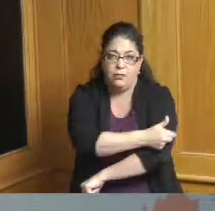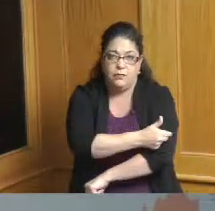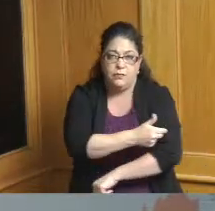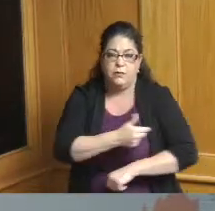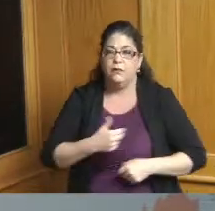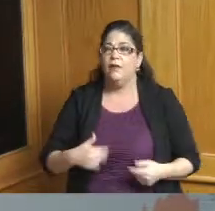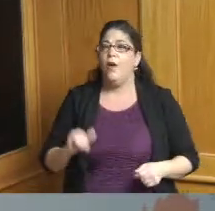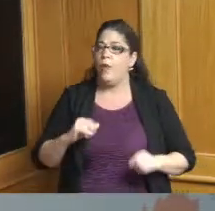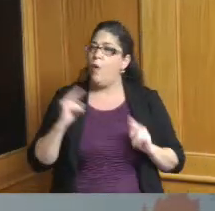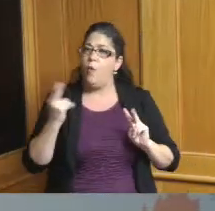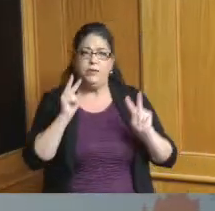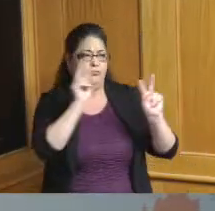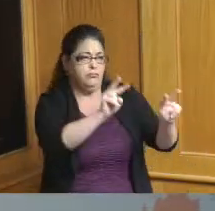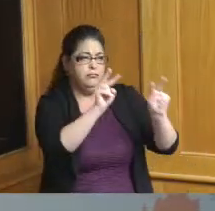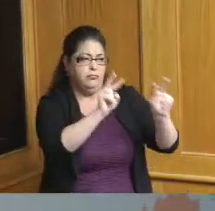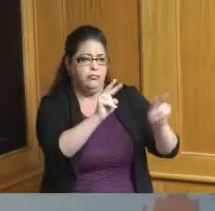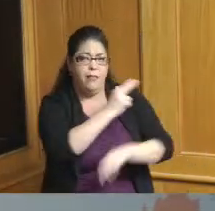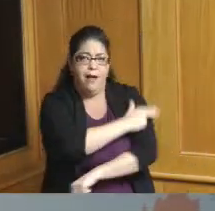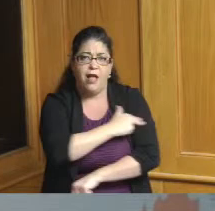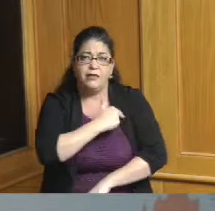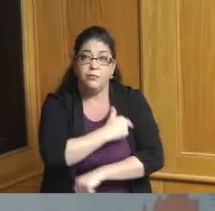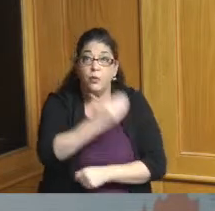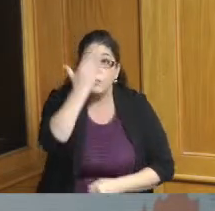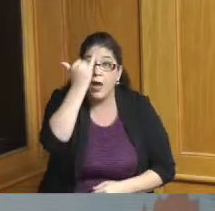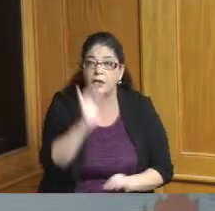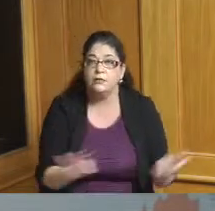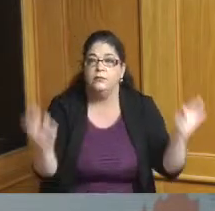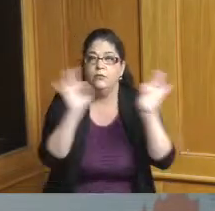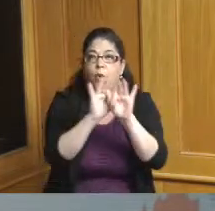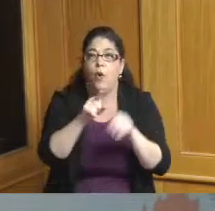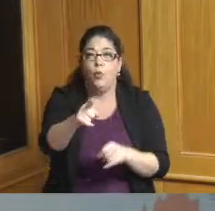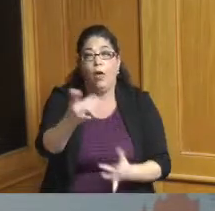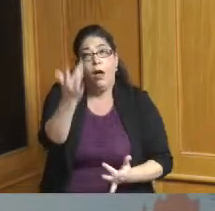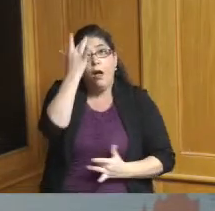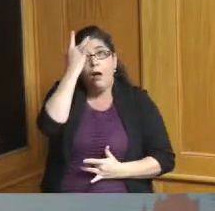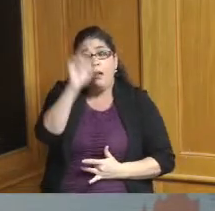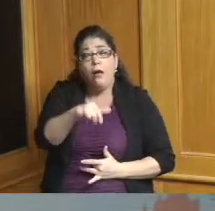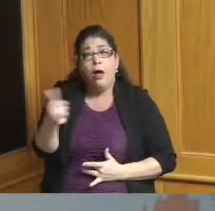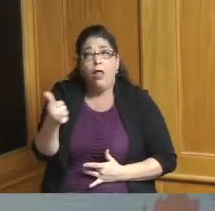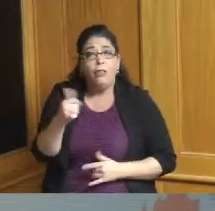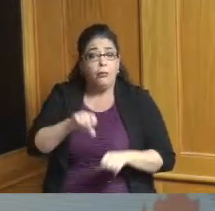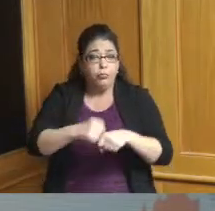watch for two reasons one is when you need to get hospitalized there's no there's no denying that